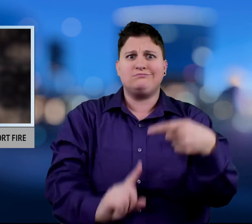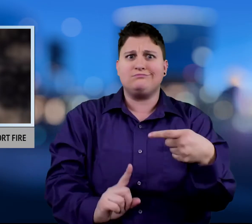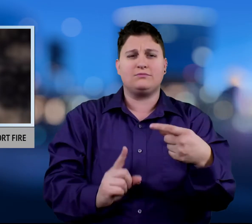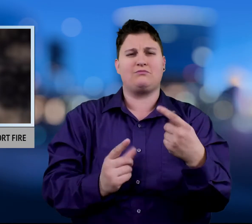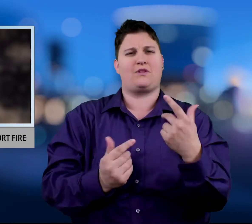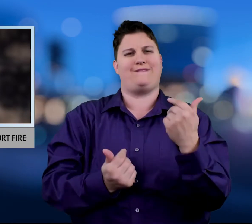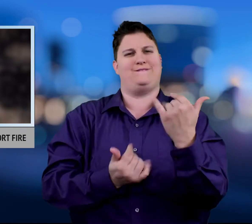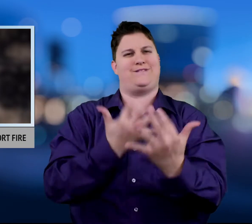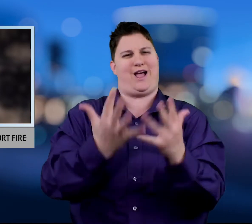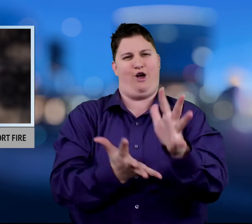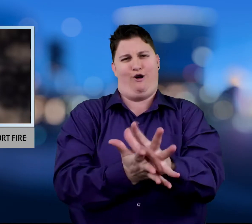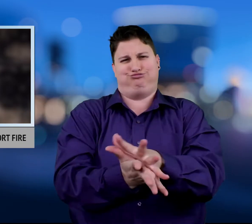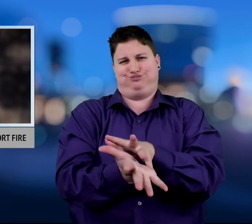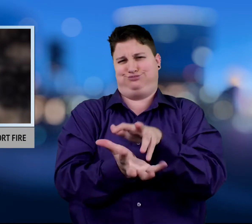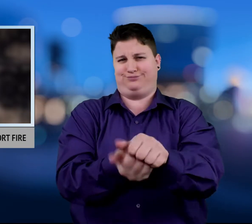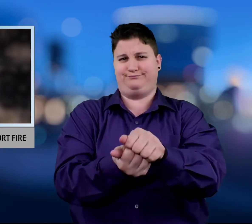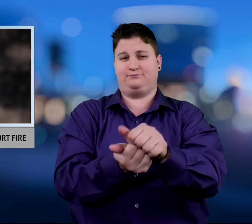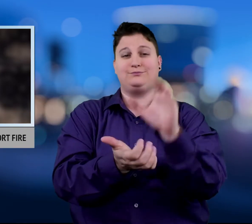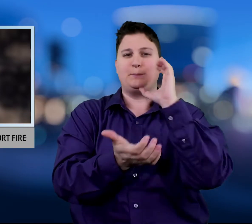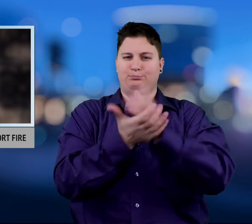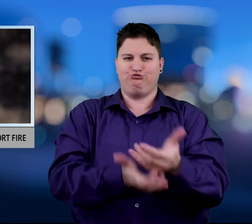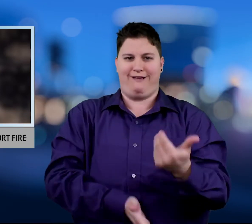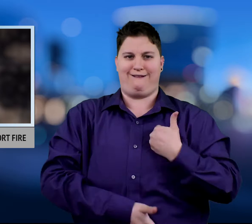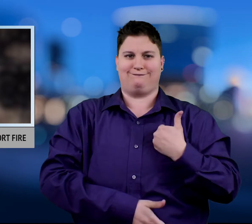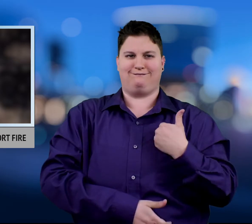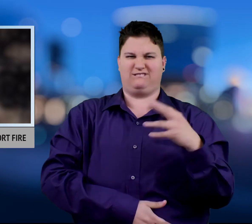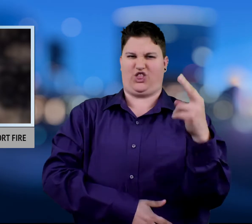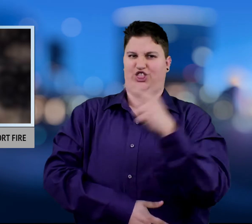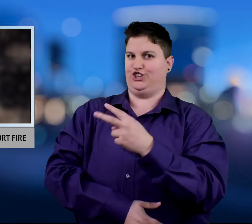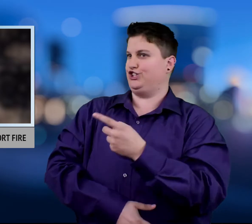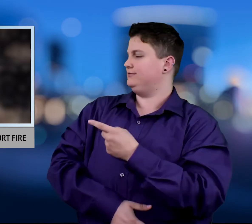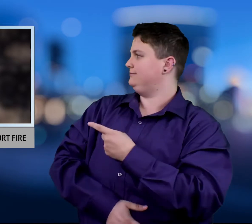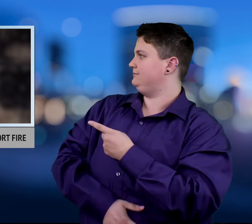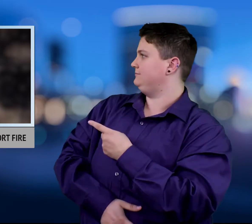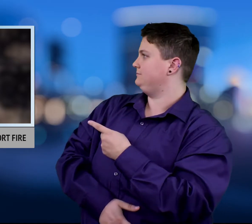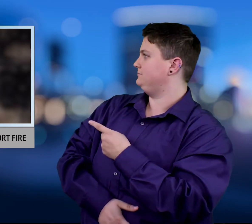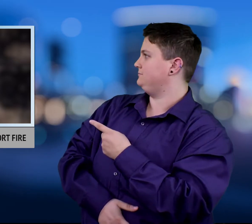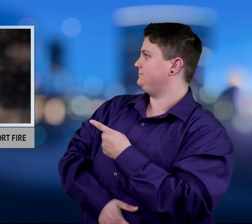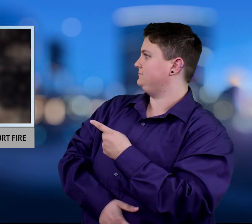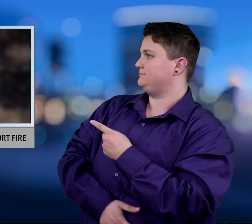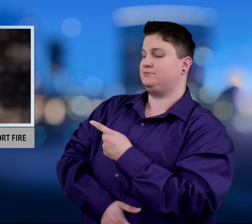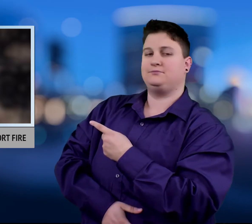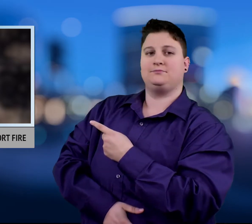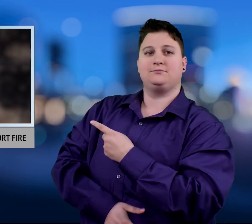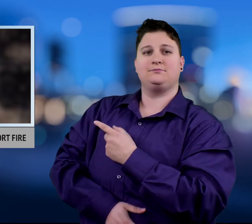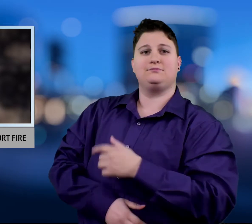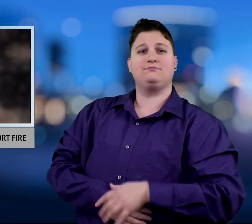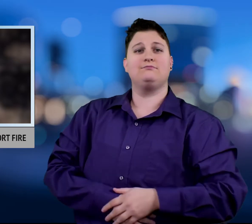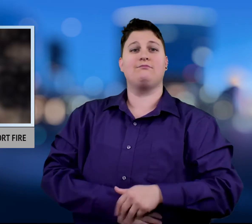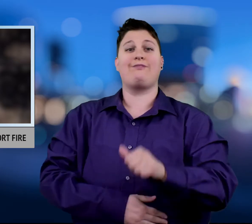to Atlanta's Hartsfield-Jackson International airport.